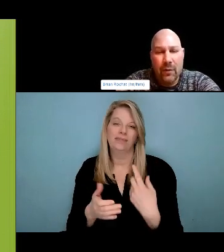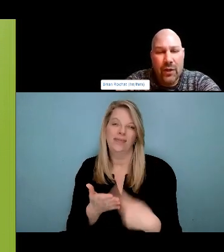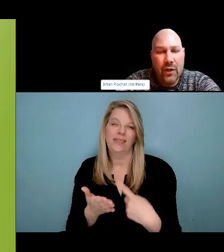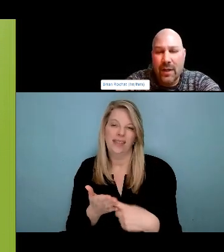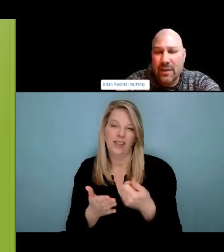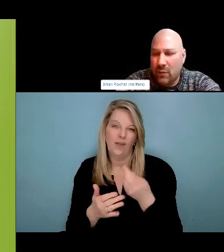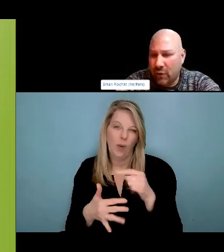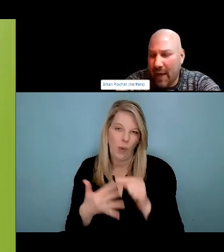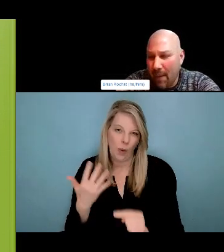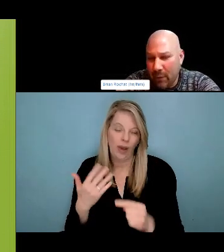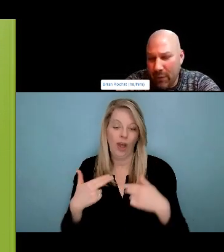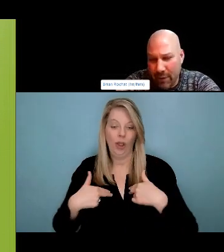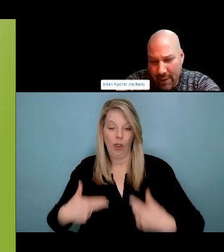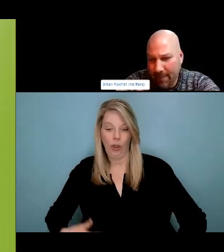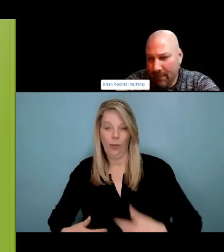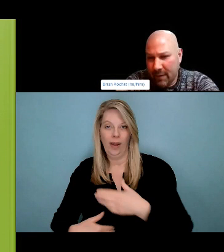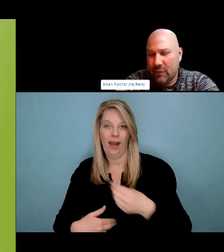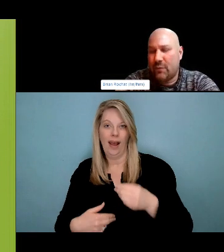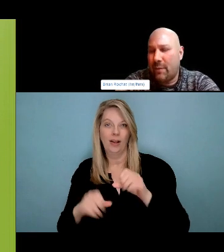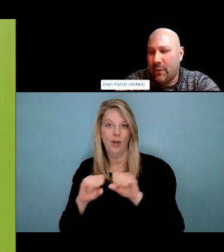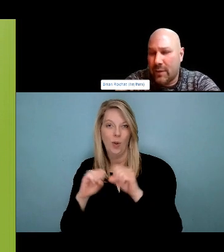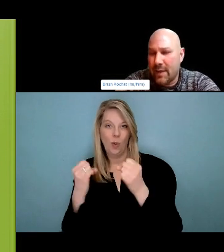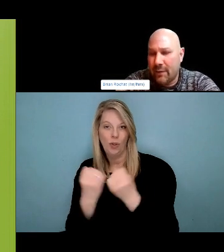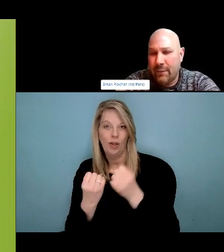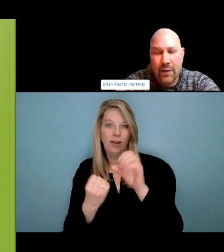use looks like in our next generation. But also continue to, exceed, exceed, you